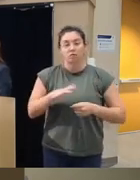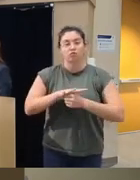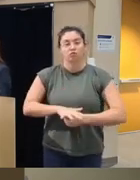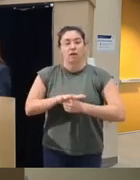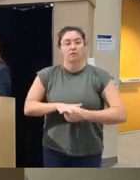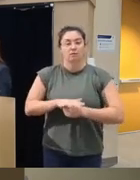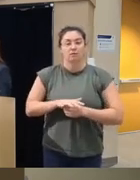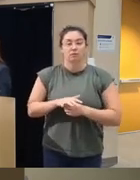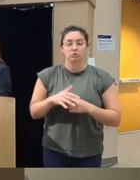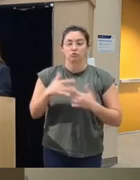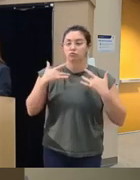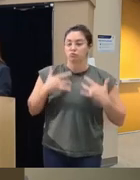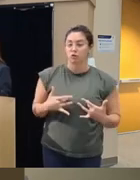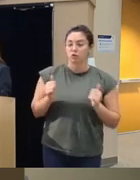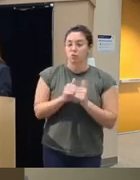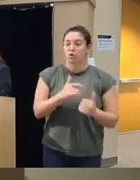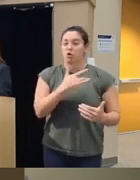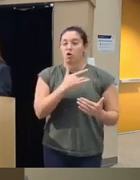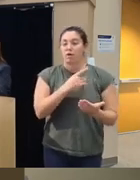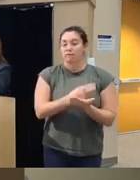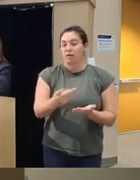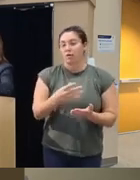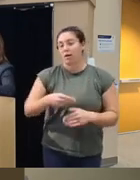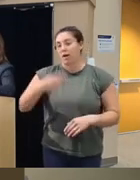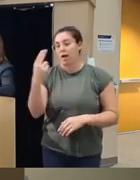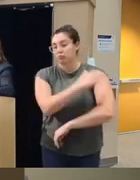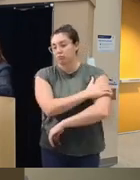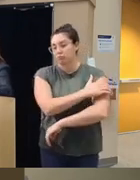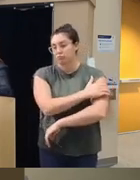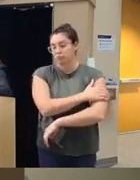and depression with heart failure patients and hypertension so we built that into the